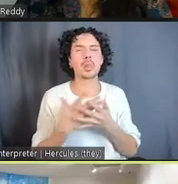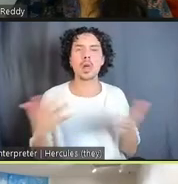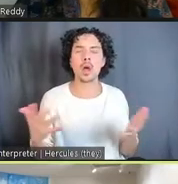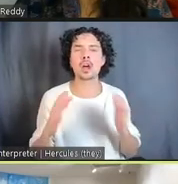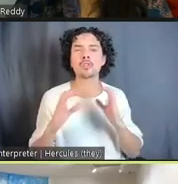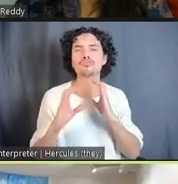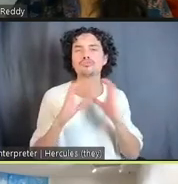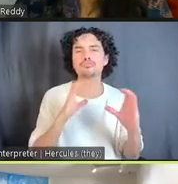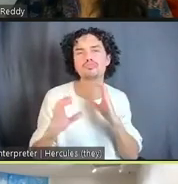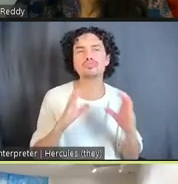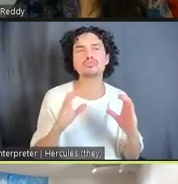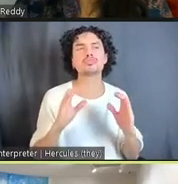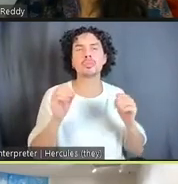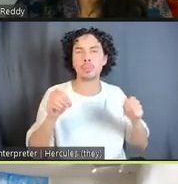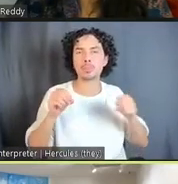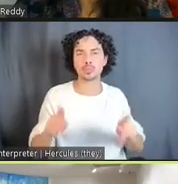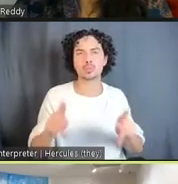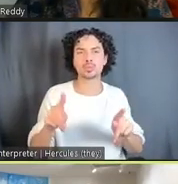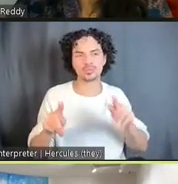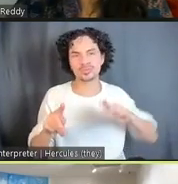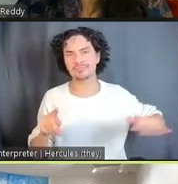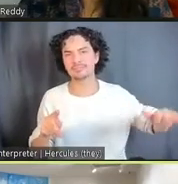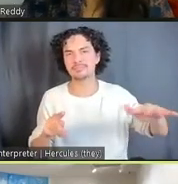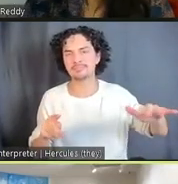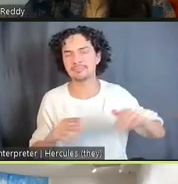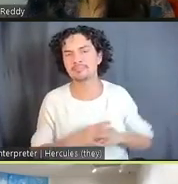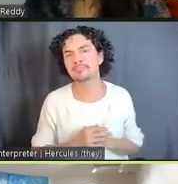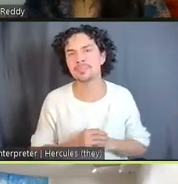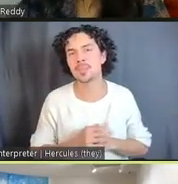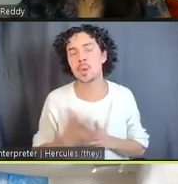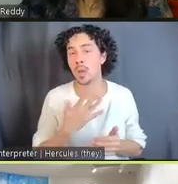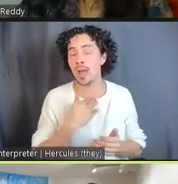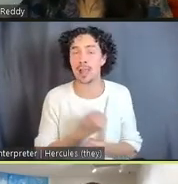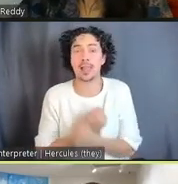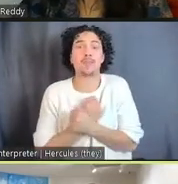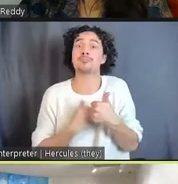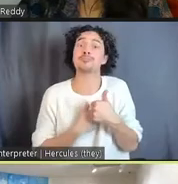for people, and what I love about it is that it's not my project, it's a